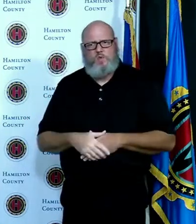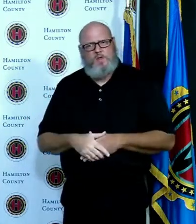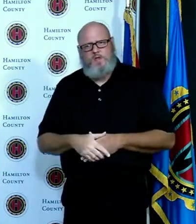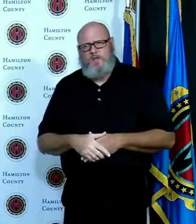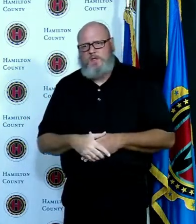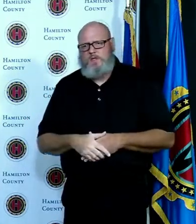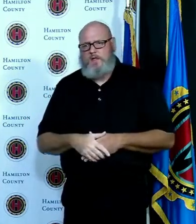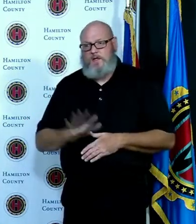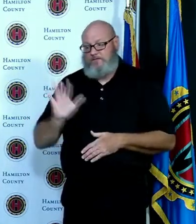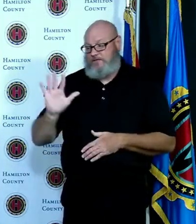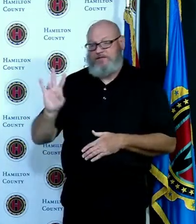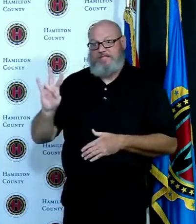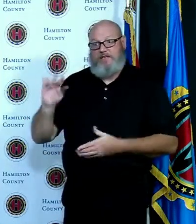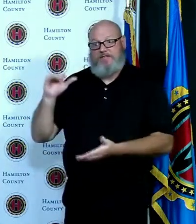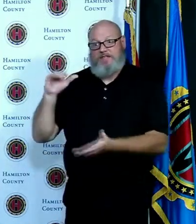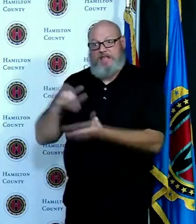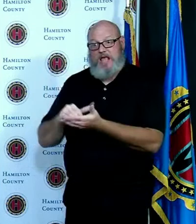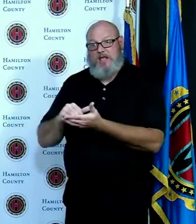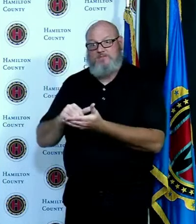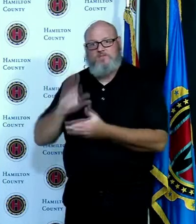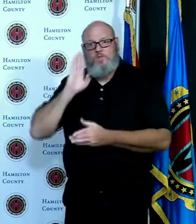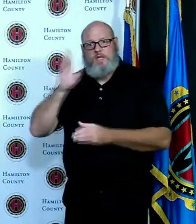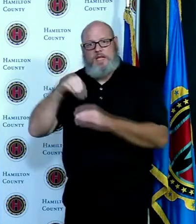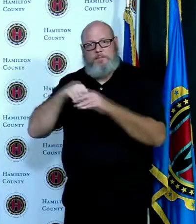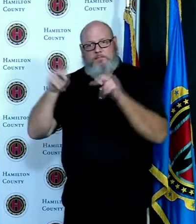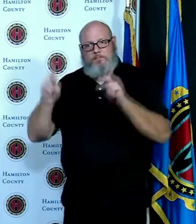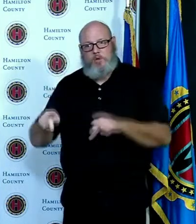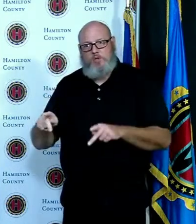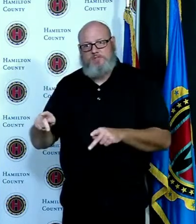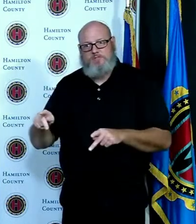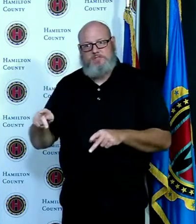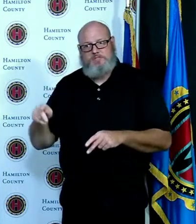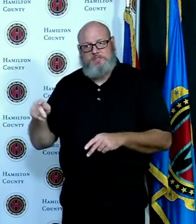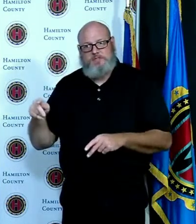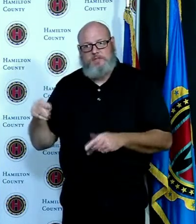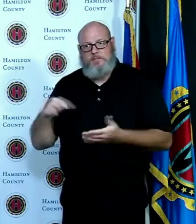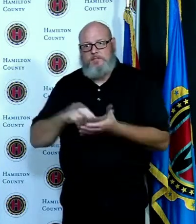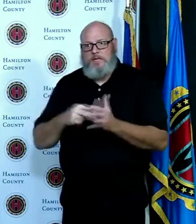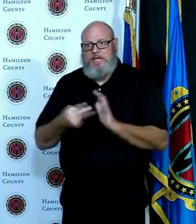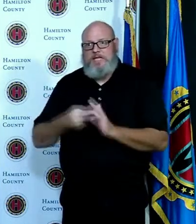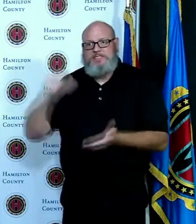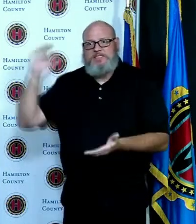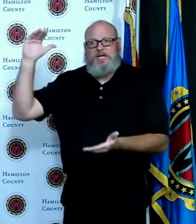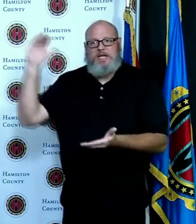early in person we think this is going to cut down exposures and maybe lines on November 3rd